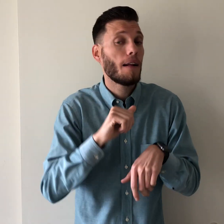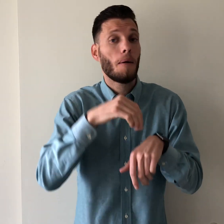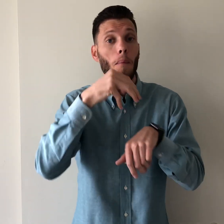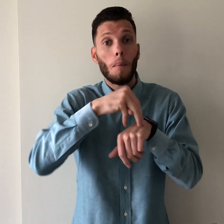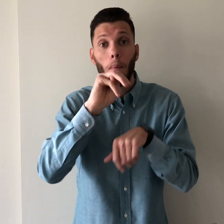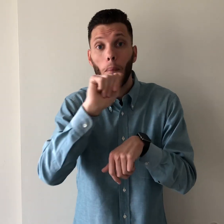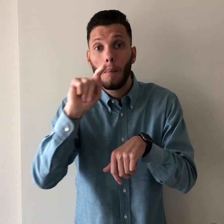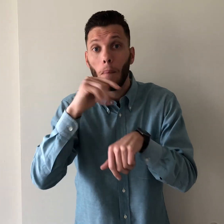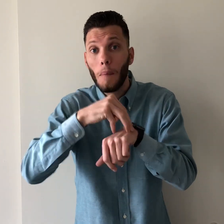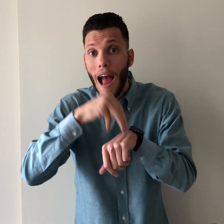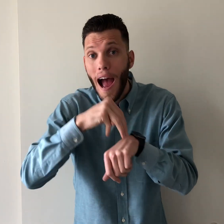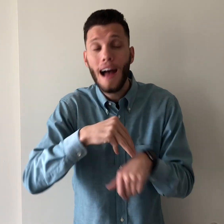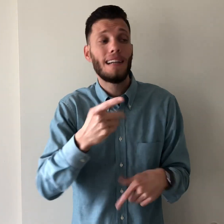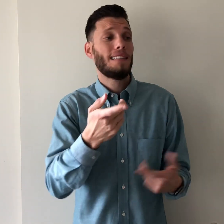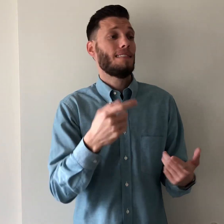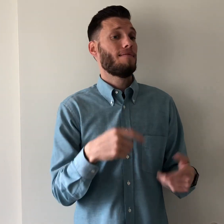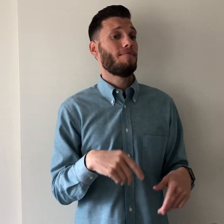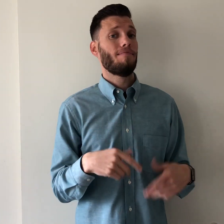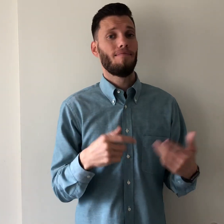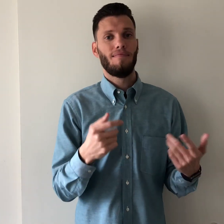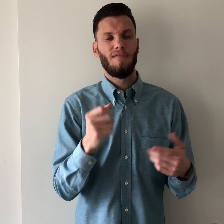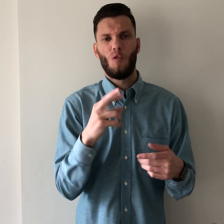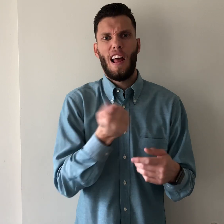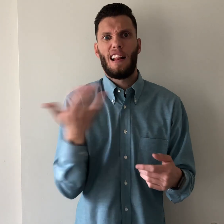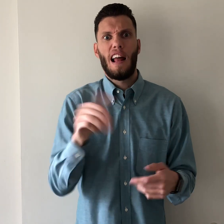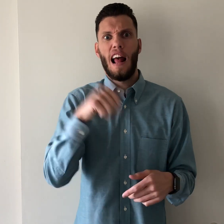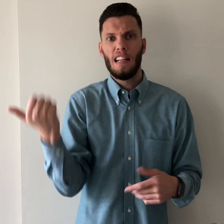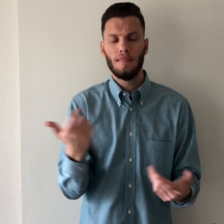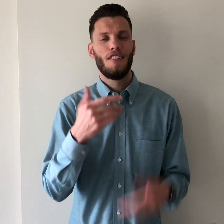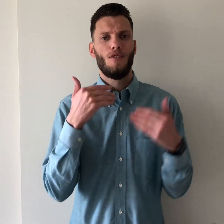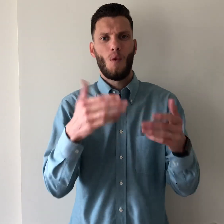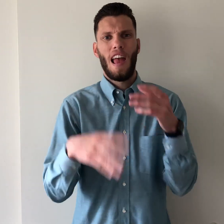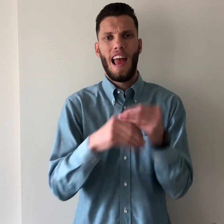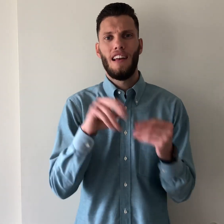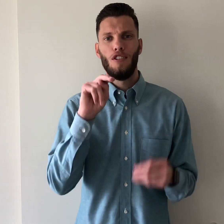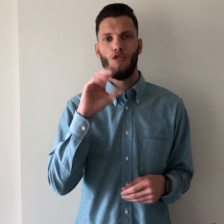or anything related with captionist, or you can ask to meet with Aileen or Matt or anything else. Go ahead add